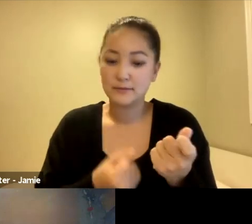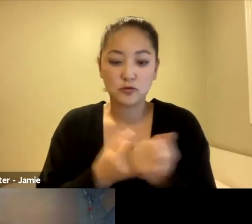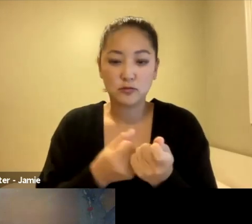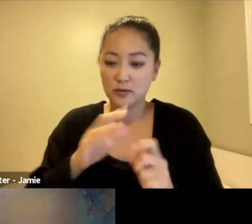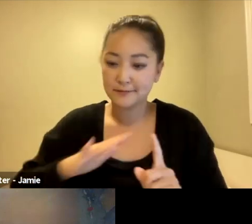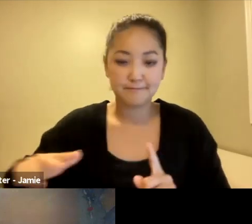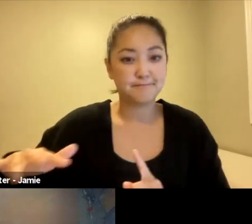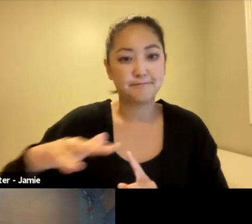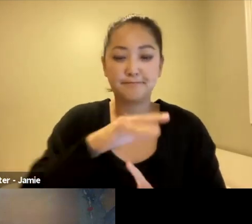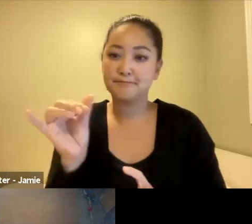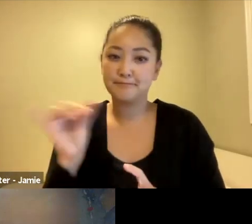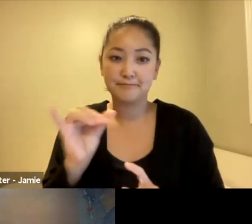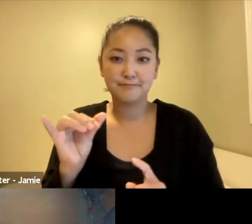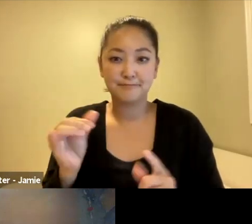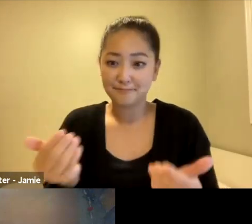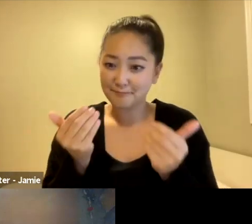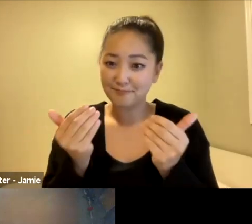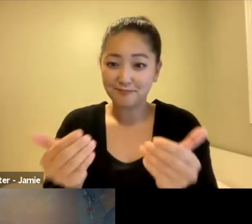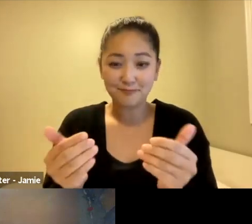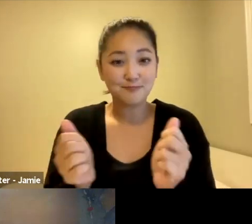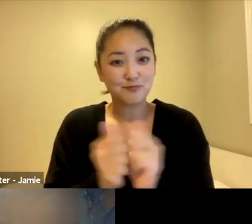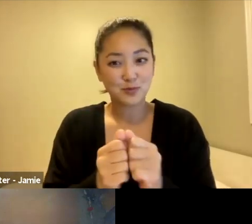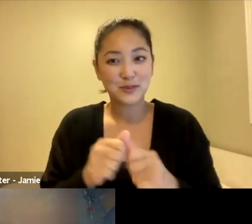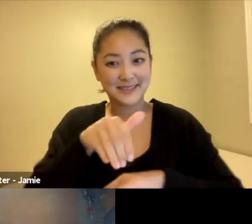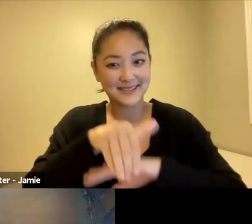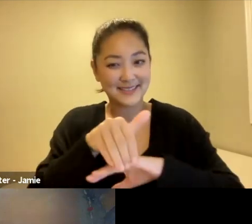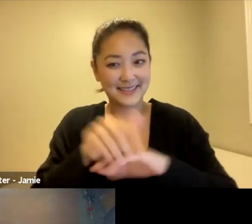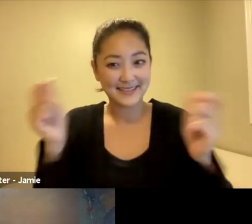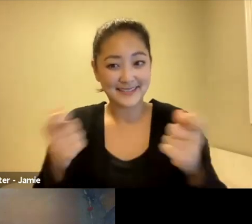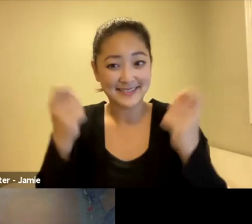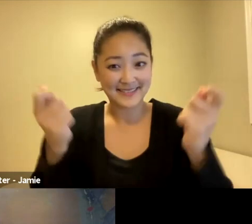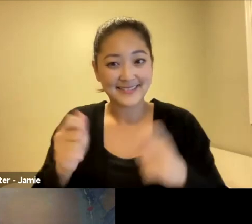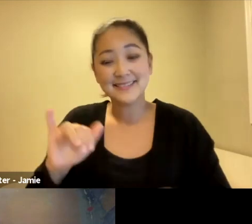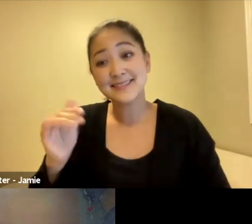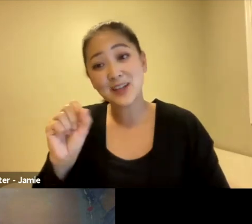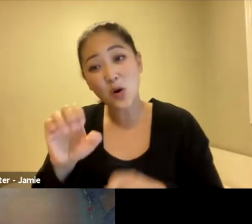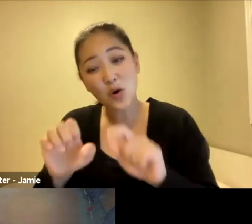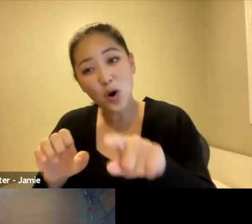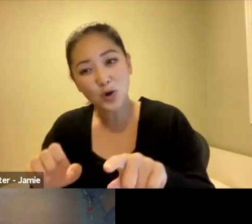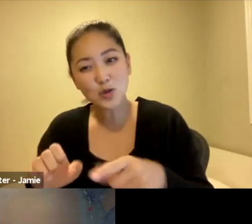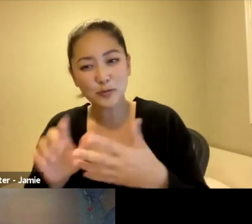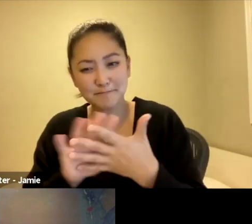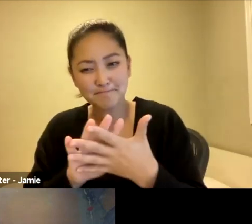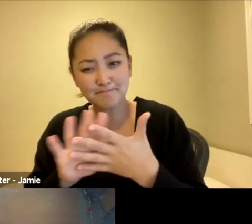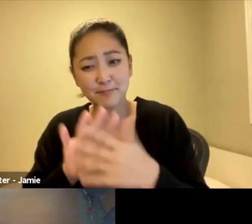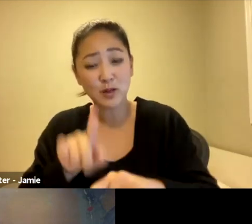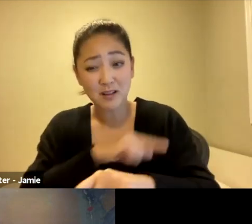but yeah, let's start with tonight's Gala. So, José, you've been making this film for a while and you shared with us